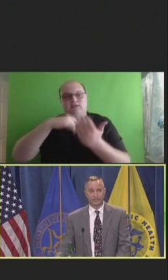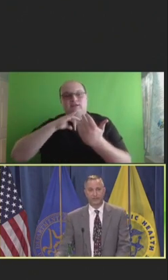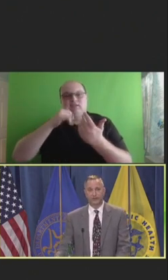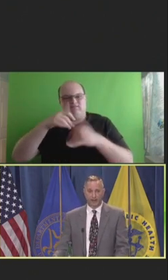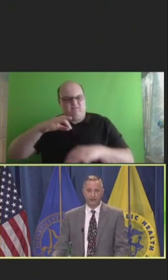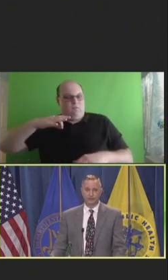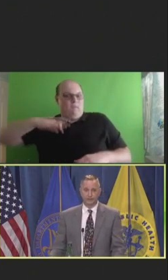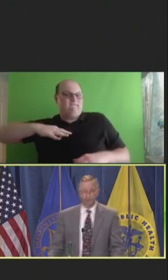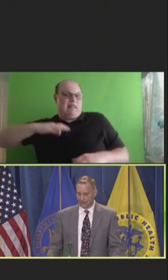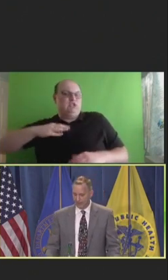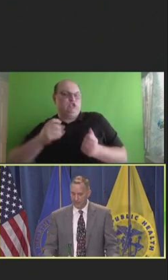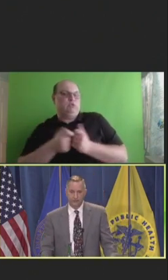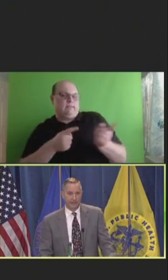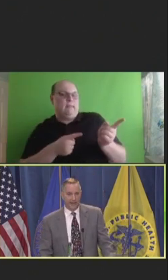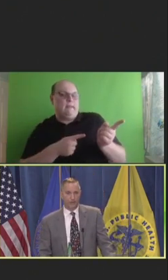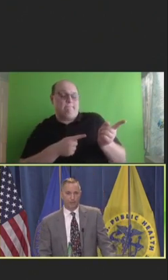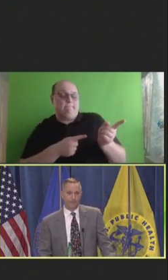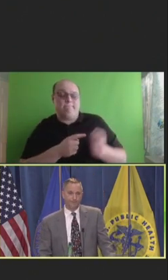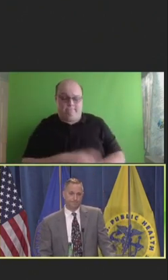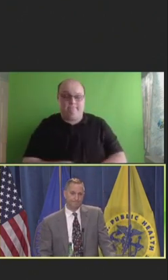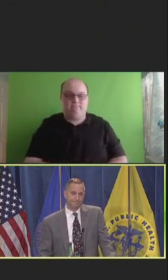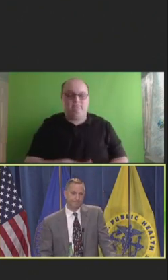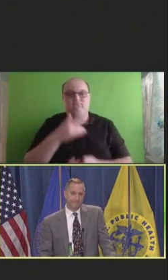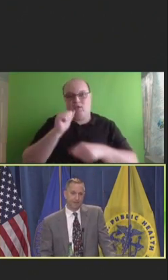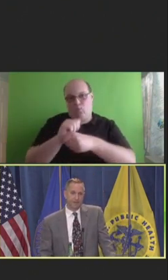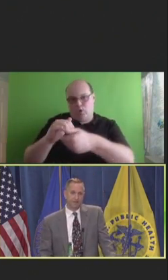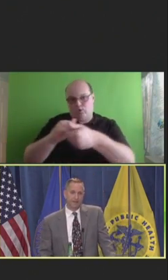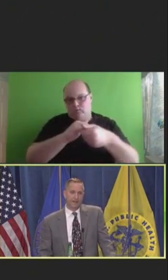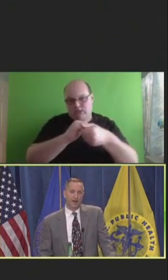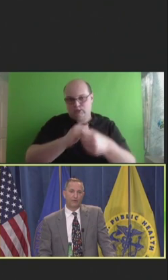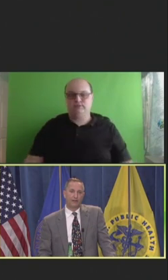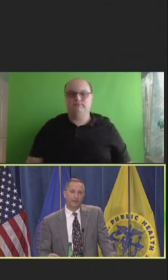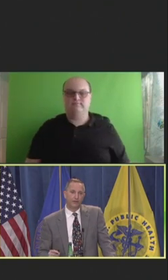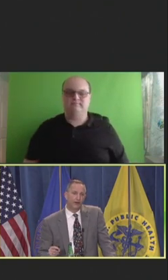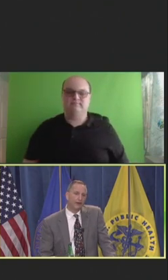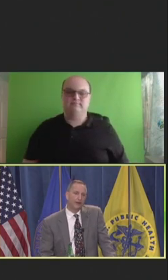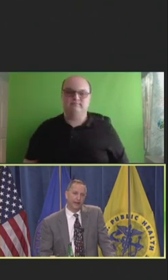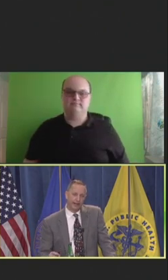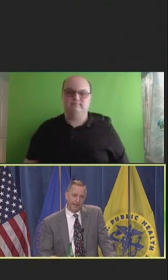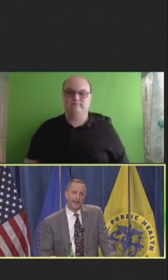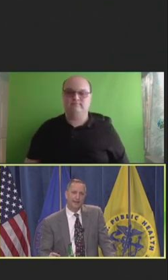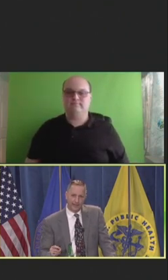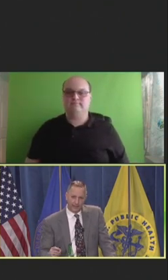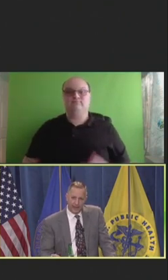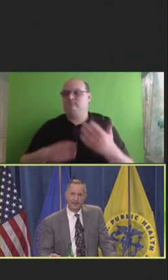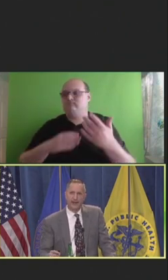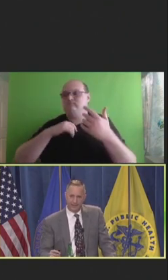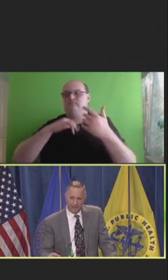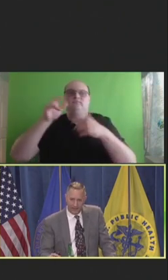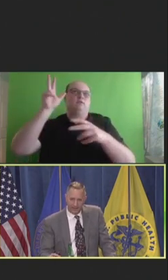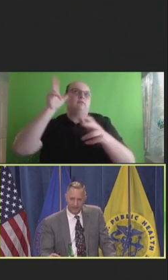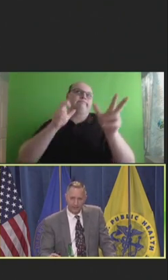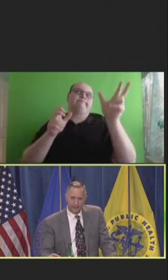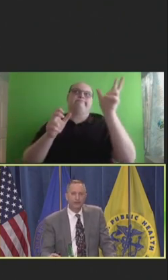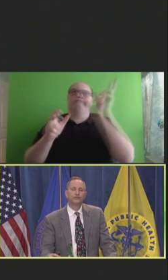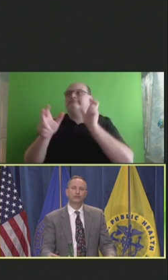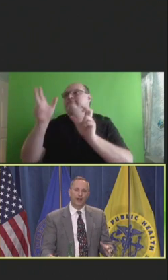advisor to that group. Now you've heard it again and again and again.